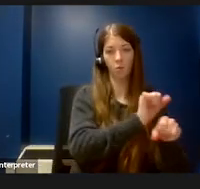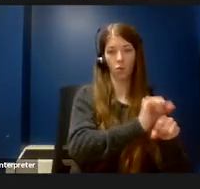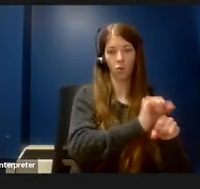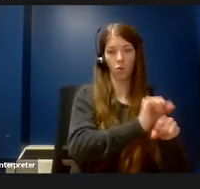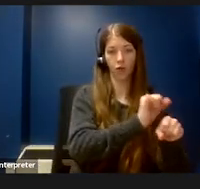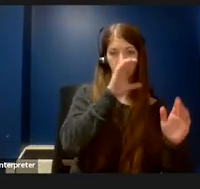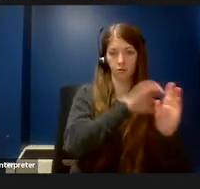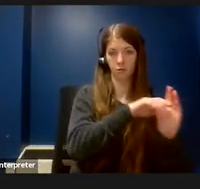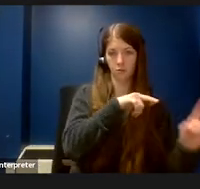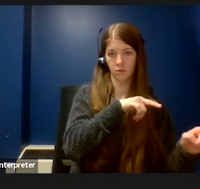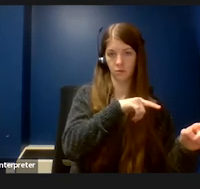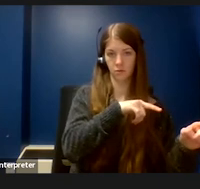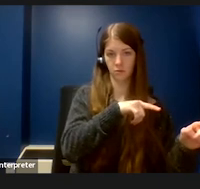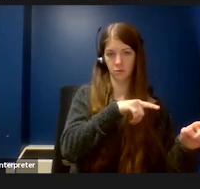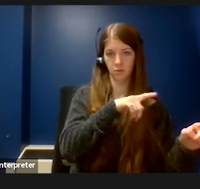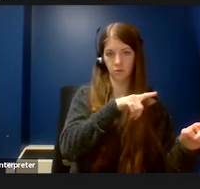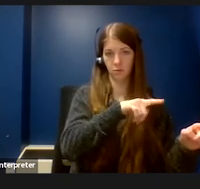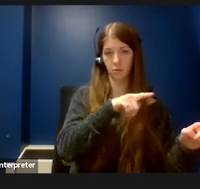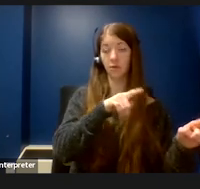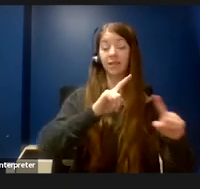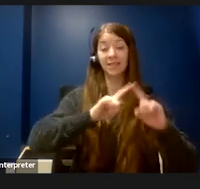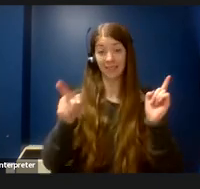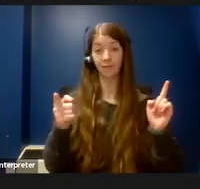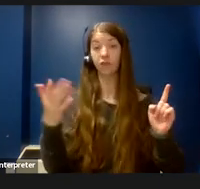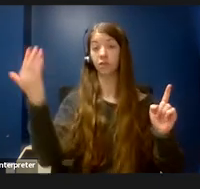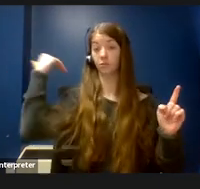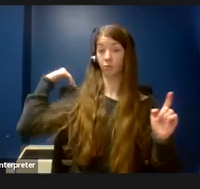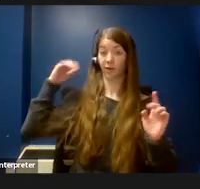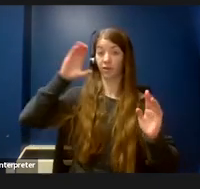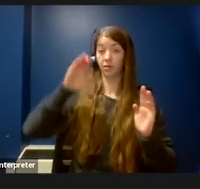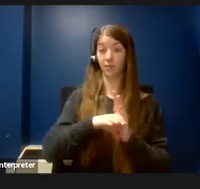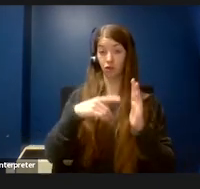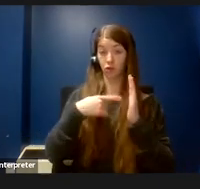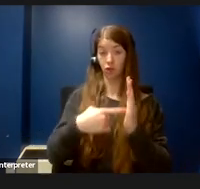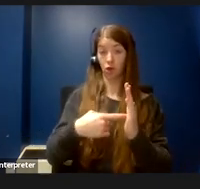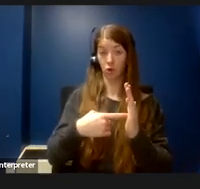picture and the one that I showed you earlier is that I’m no longer standing on a stool.